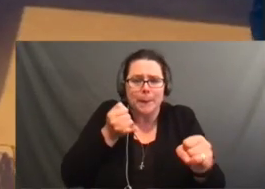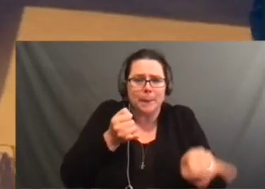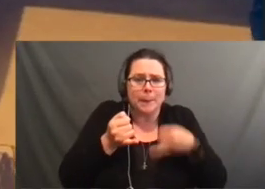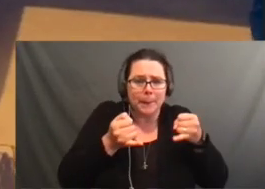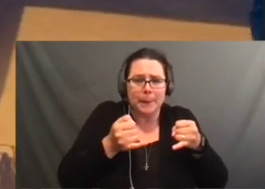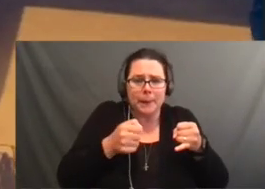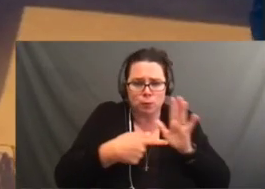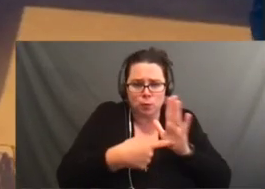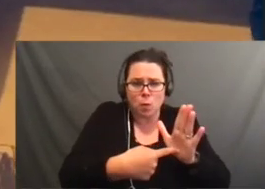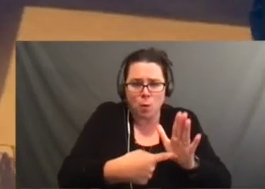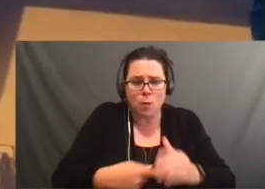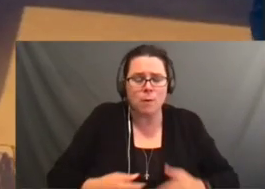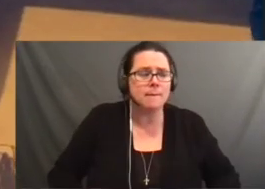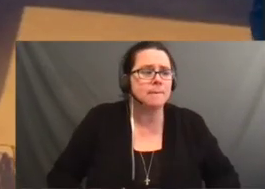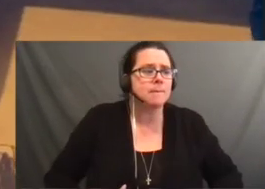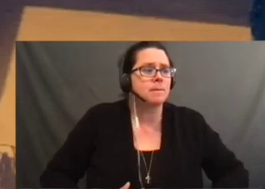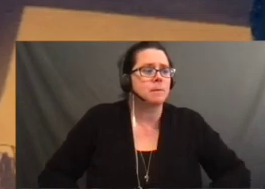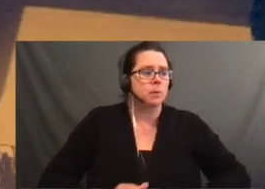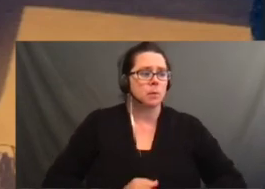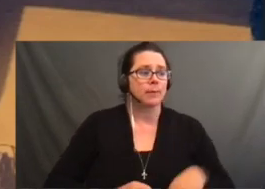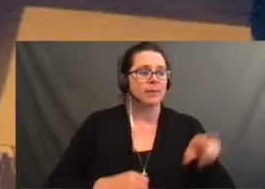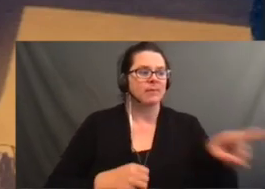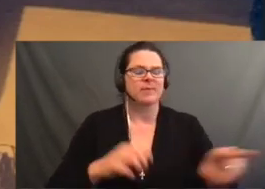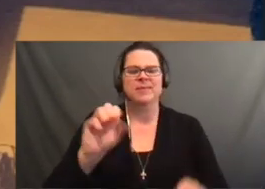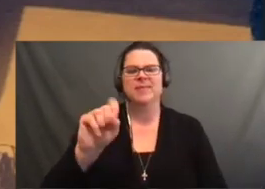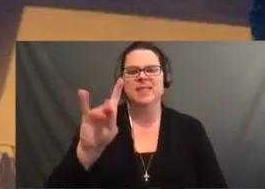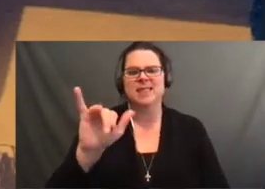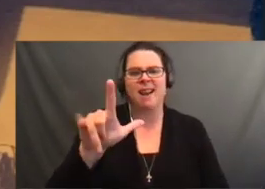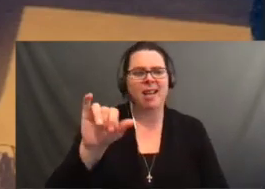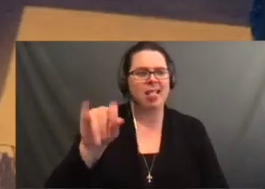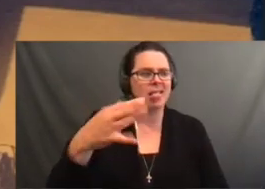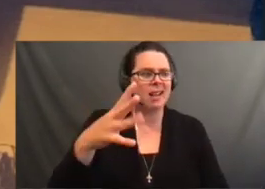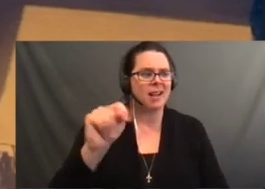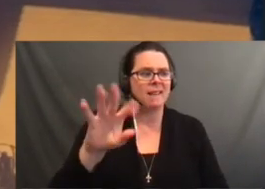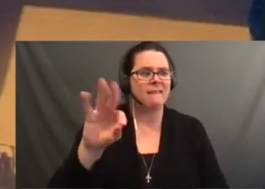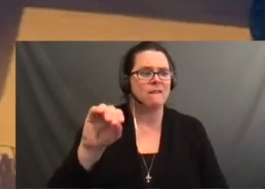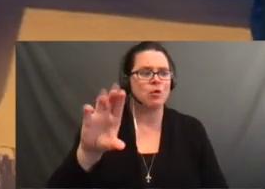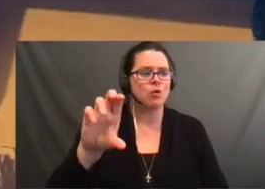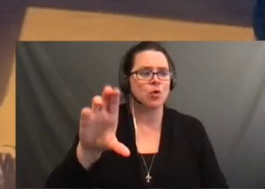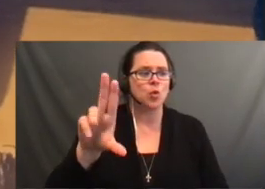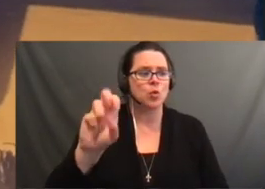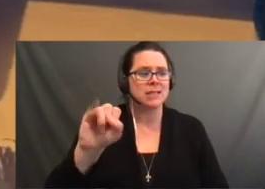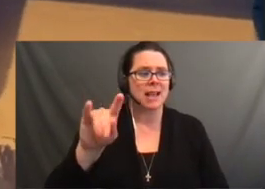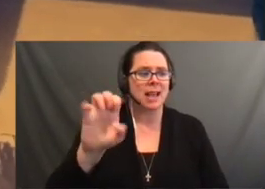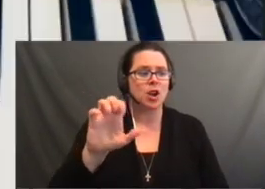it sounds like all together. Alright, so I will play the beat in 3, 2,